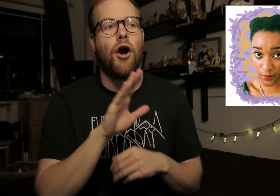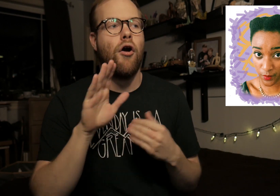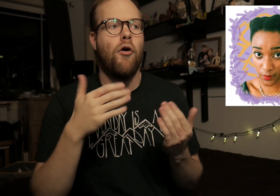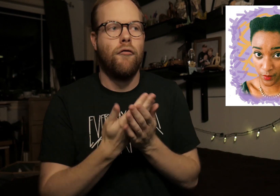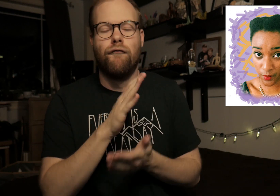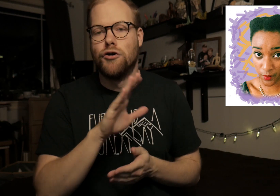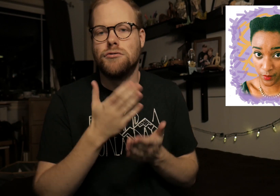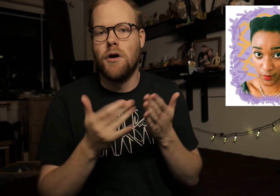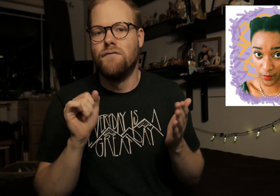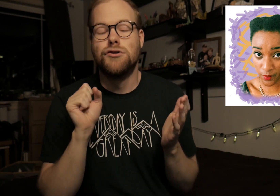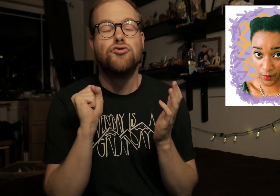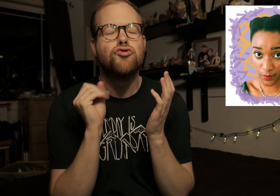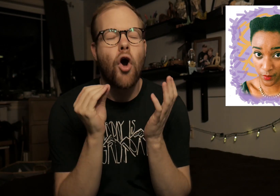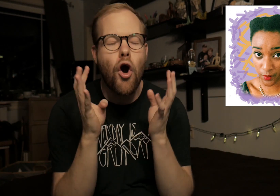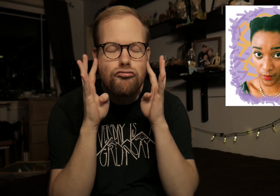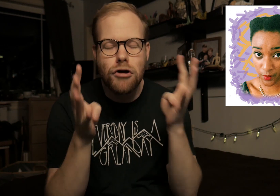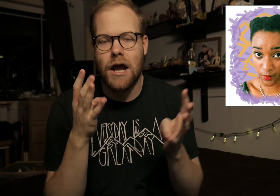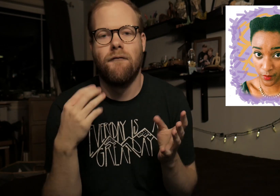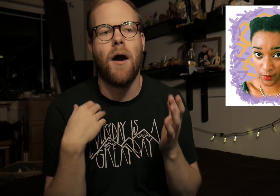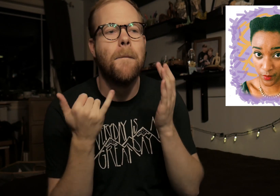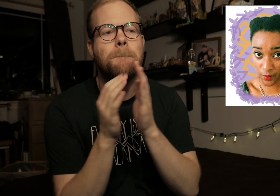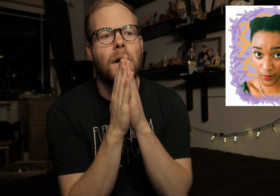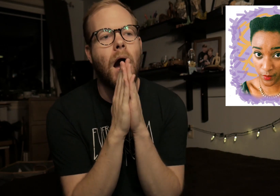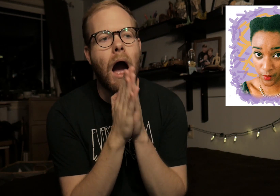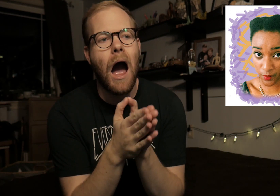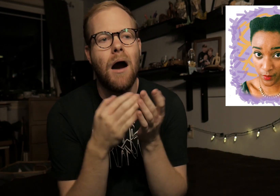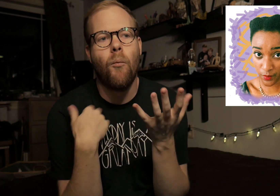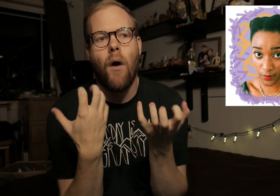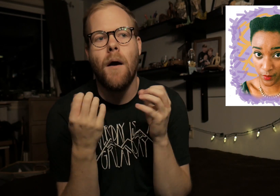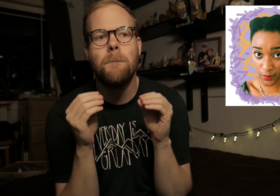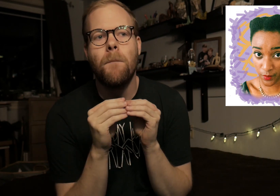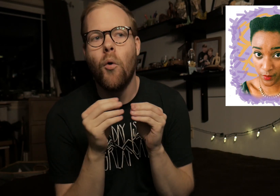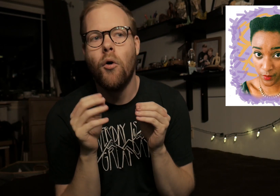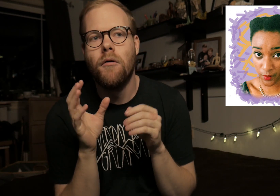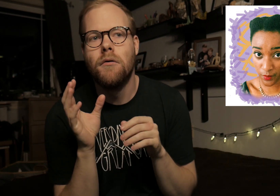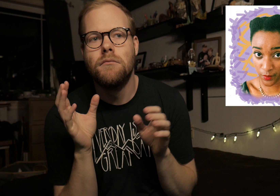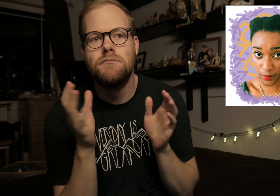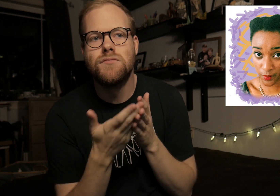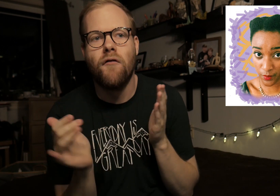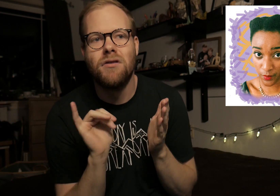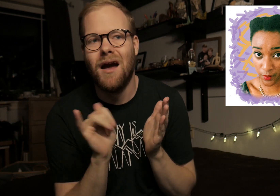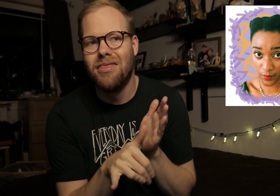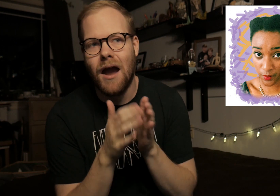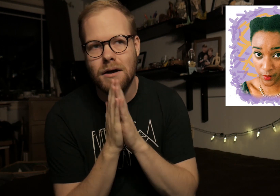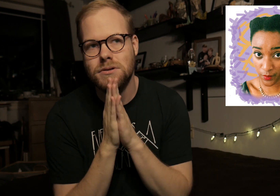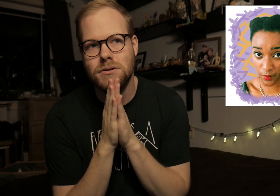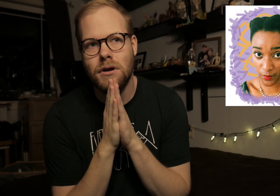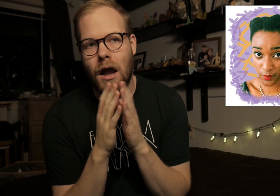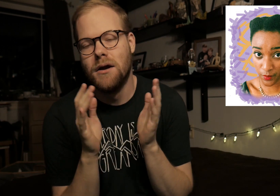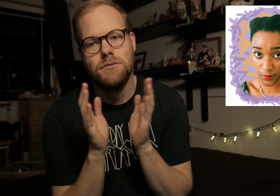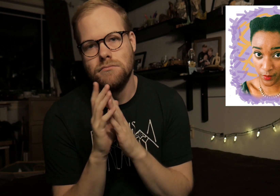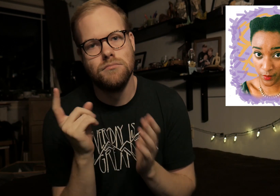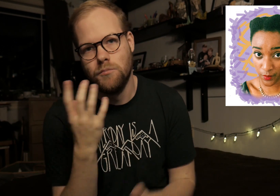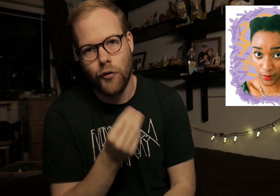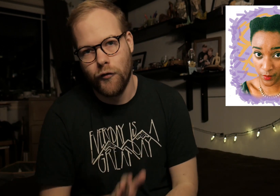All of her stuff is SO creative. I'm like... I want more stuff like that. It's beautiful.